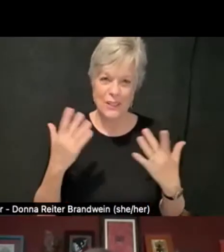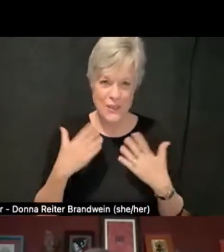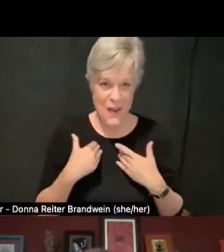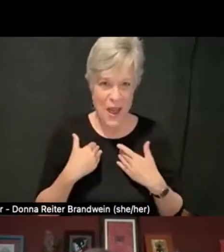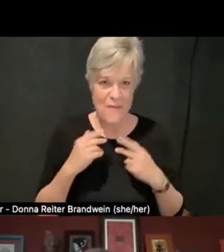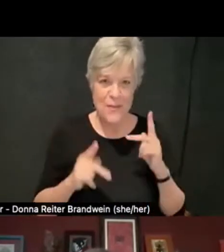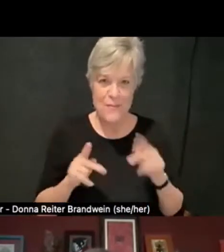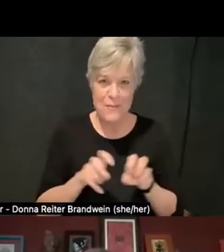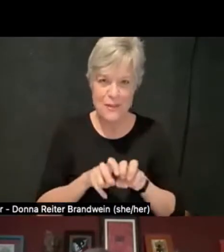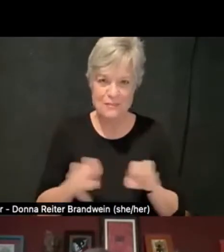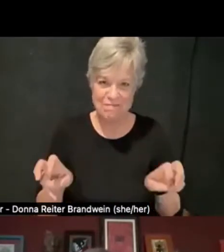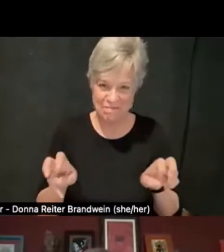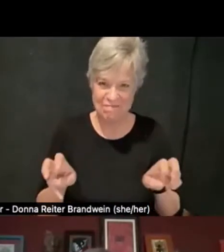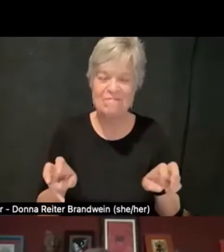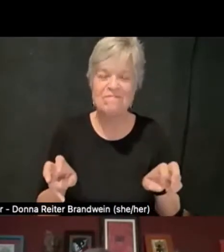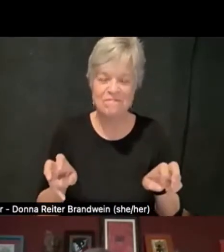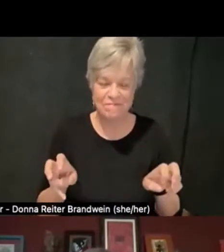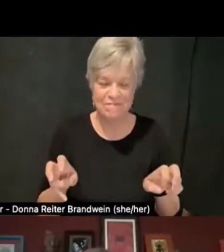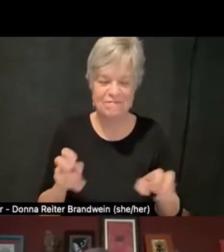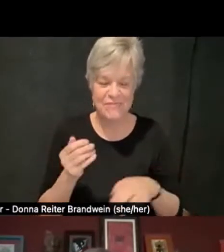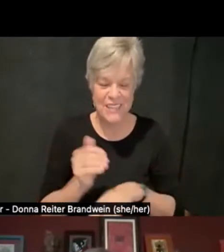that we do have with us tonight to talk about this.